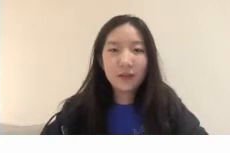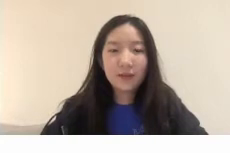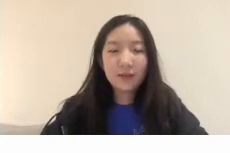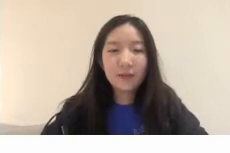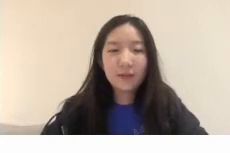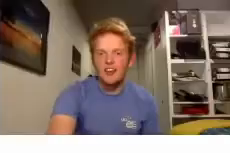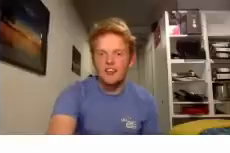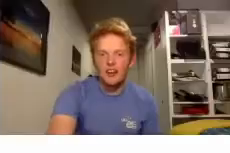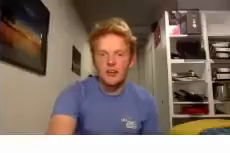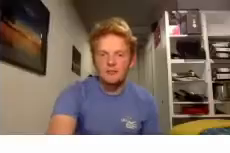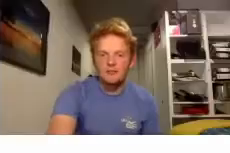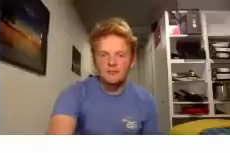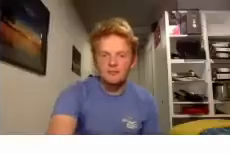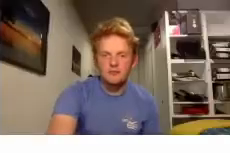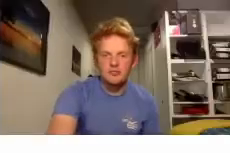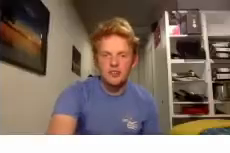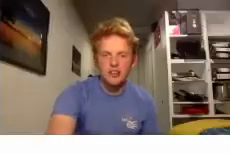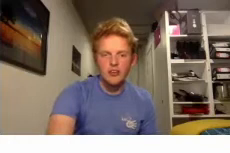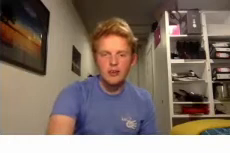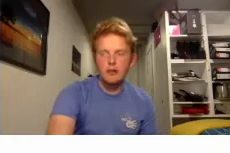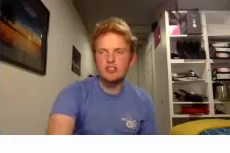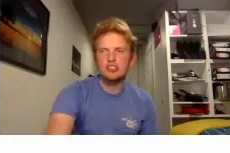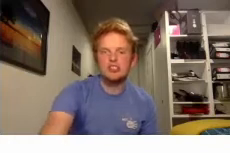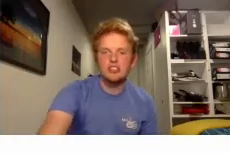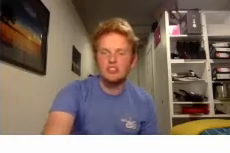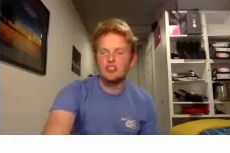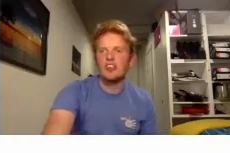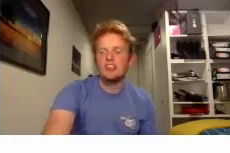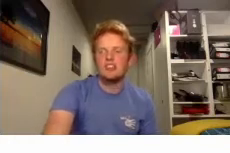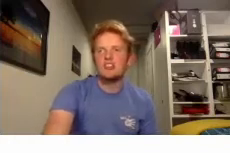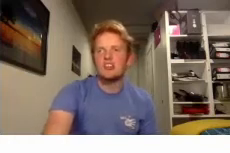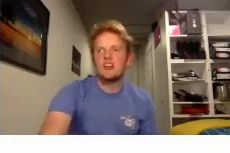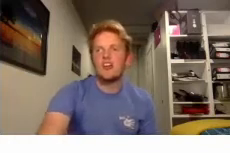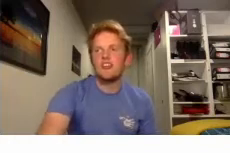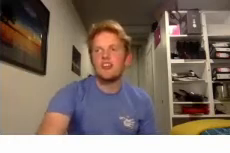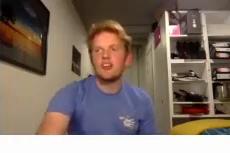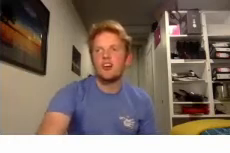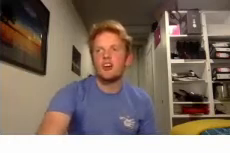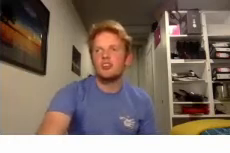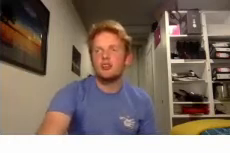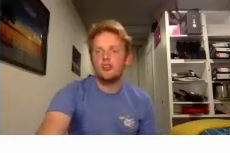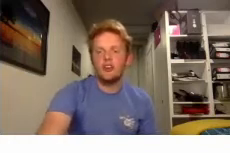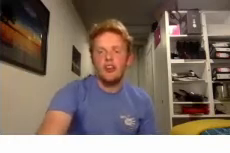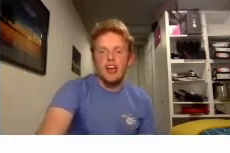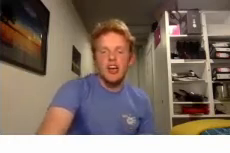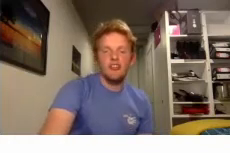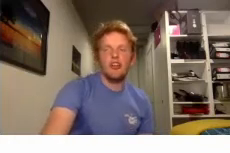okay thank you very much for that so that is our new thing and